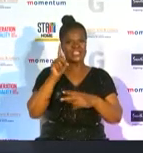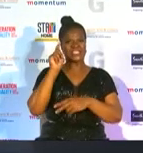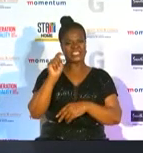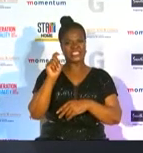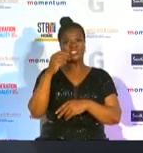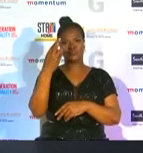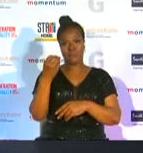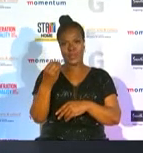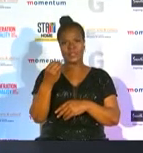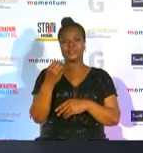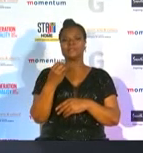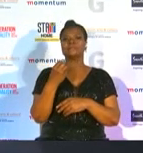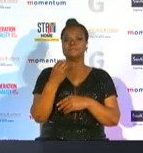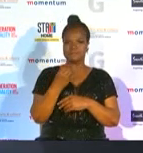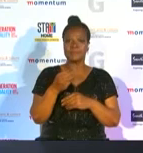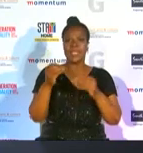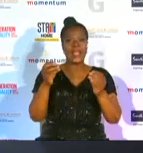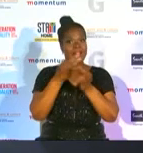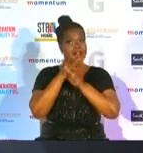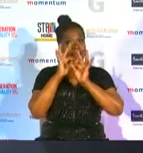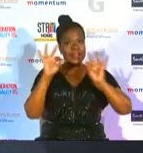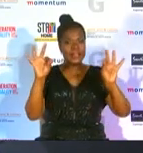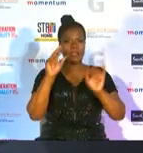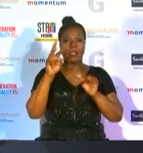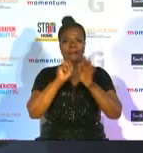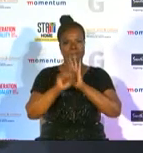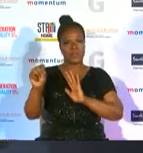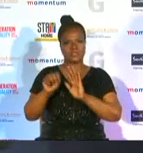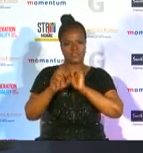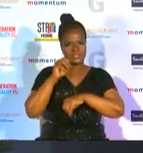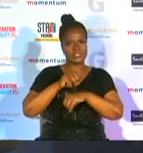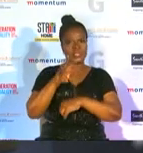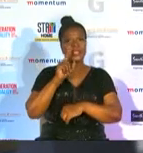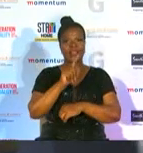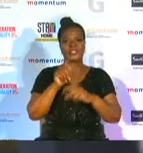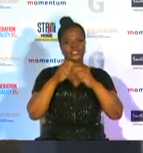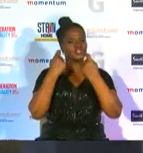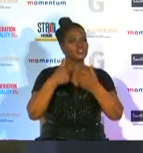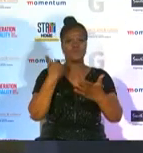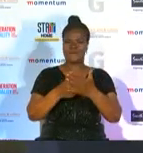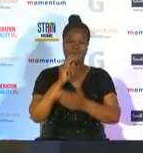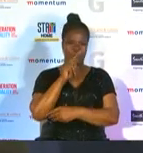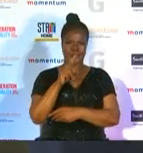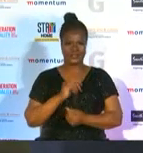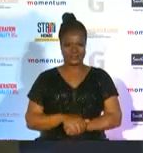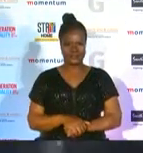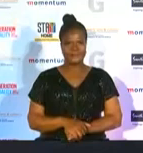a clear message was sent to opposition that this is the team to watch